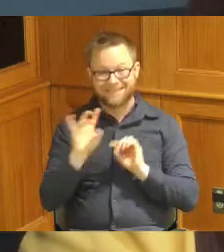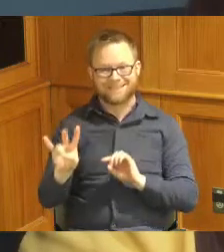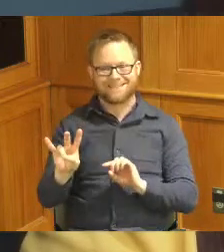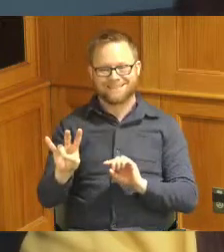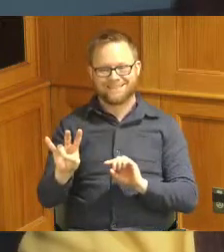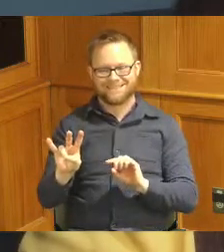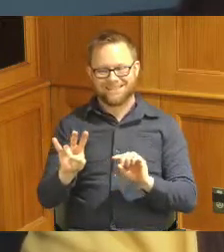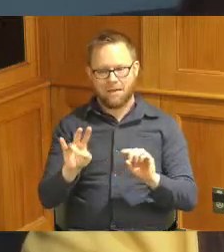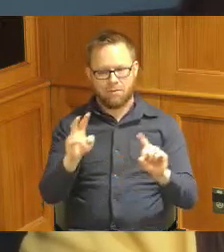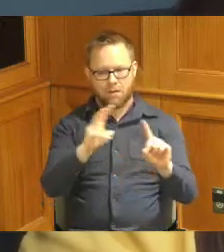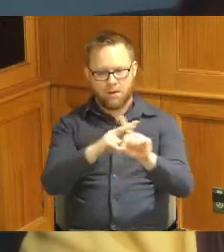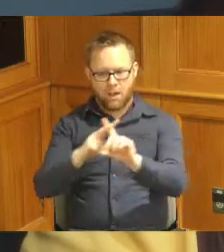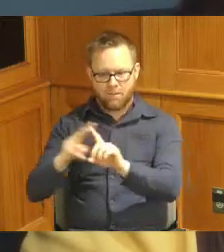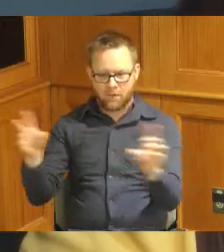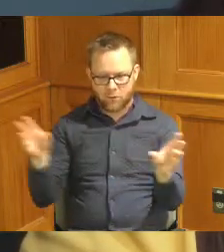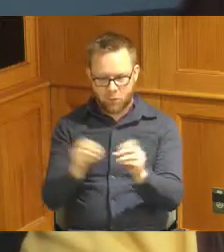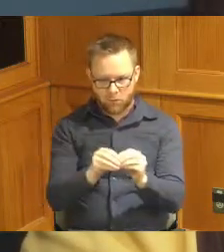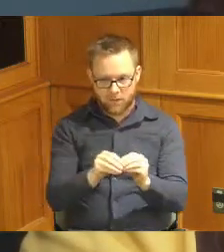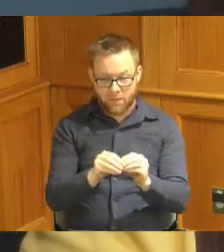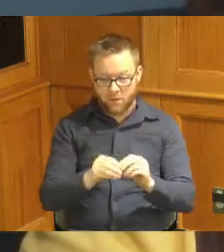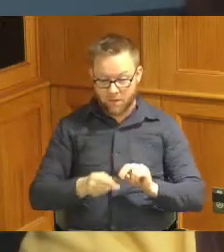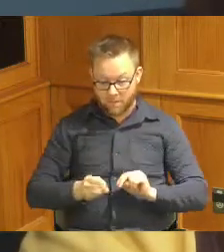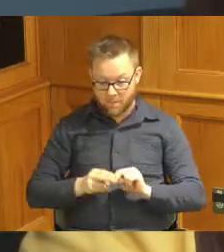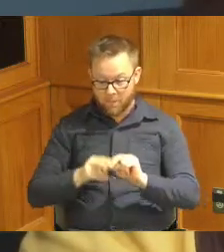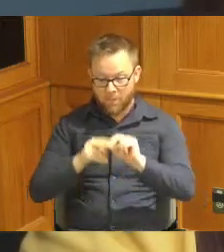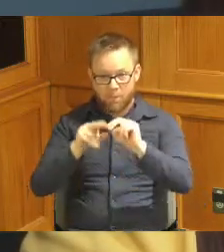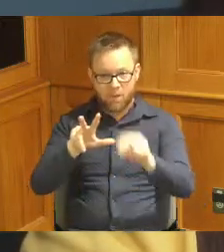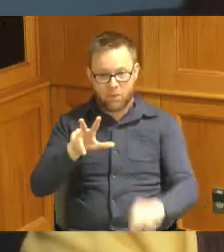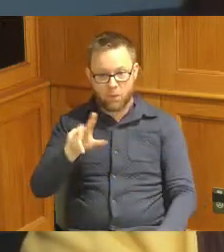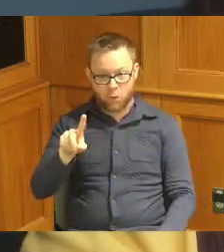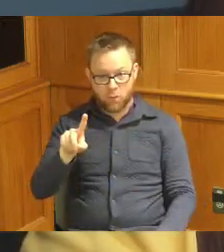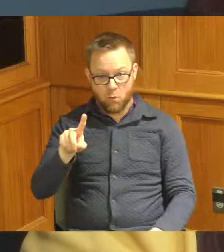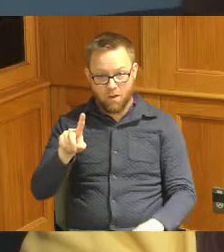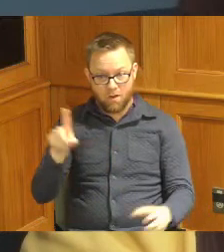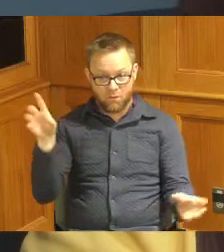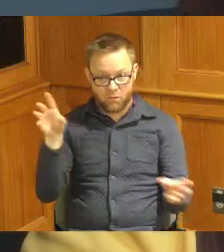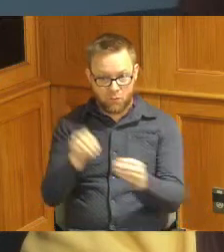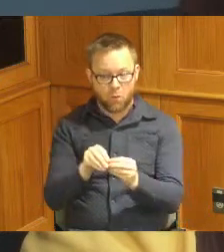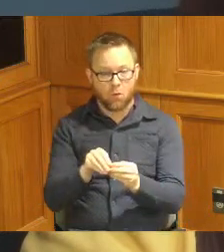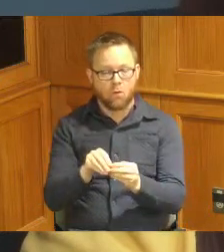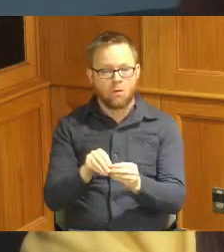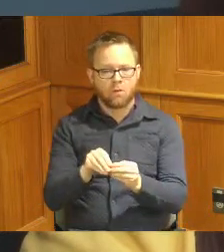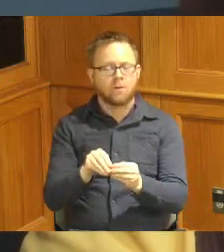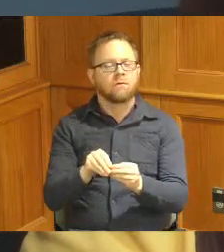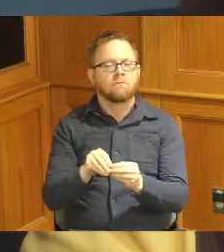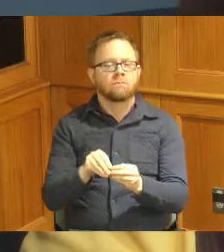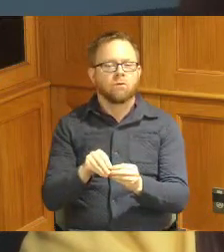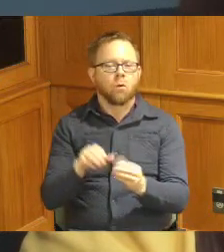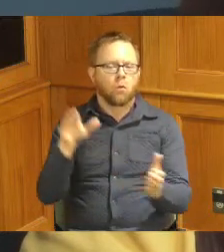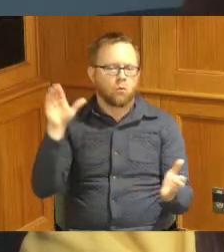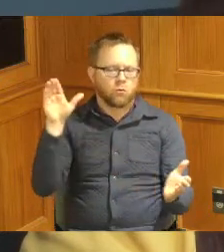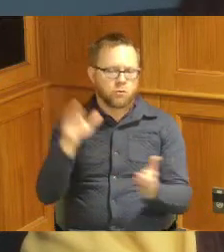applications and it went to 31 applications for small event grants the maximum you can receive is